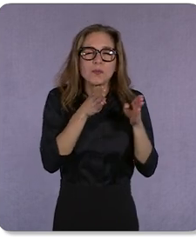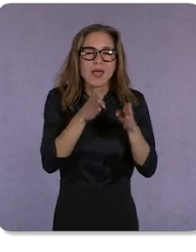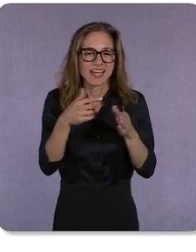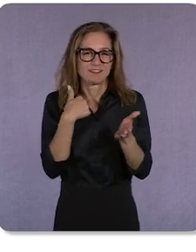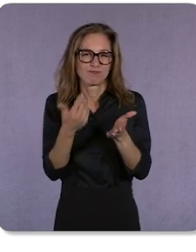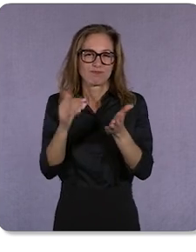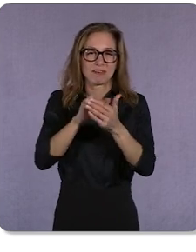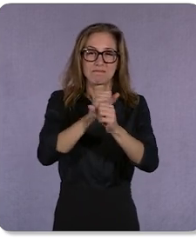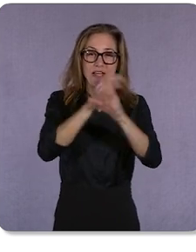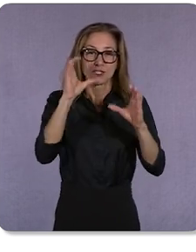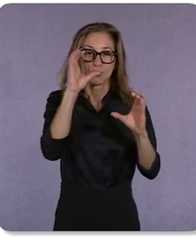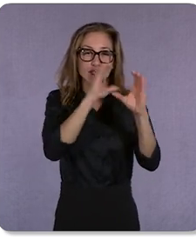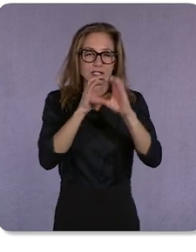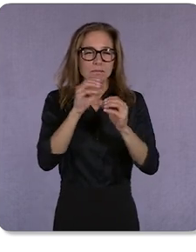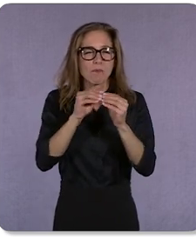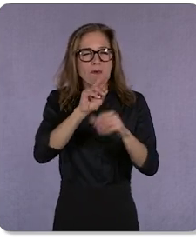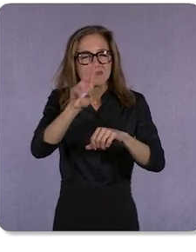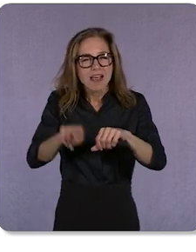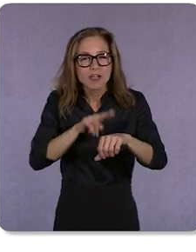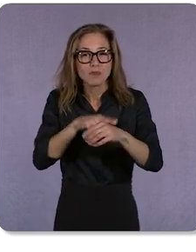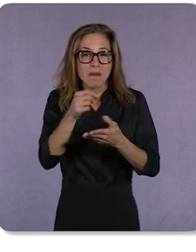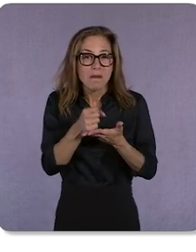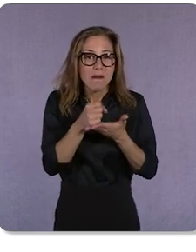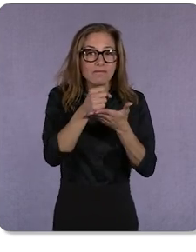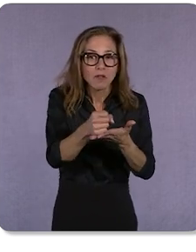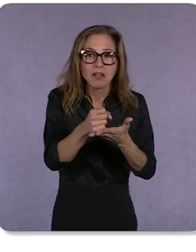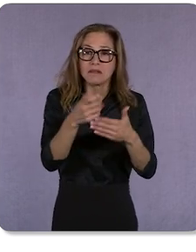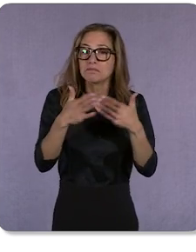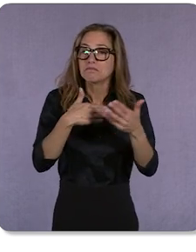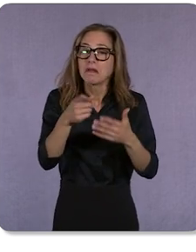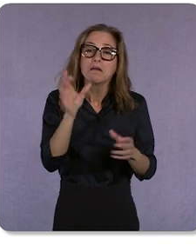whether you’re looking to explore a topic or find visual inspiration online.